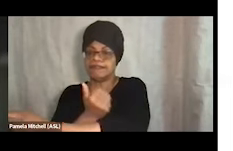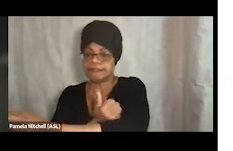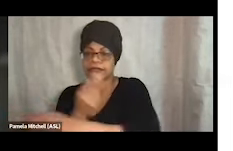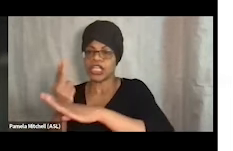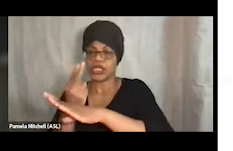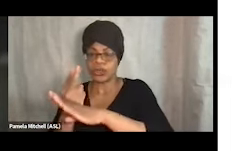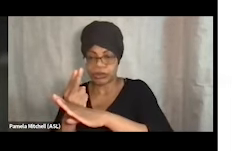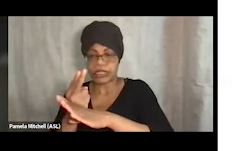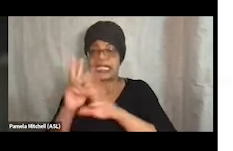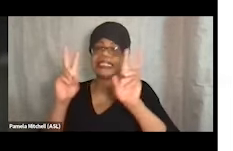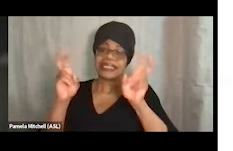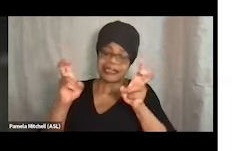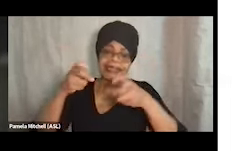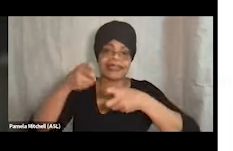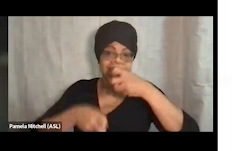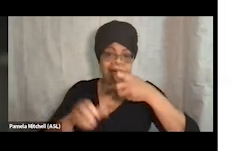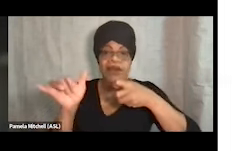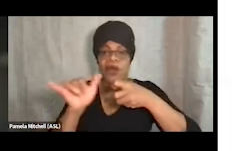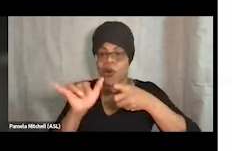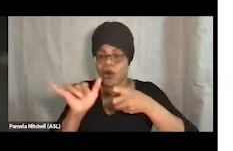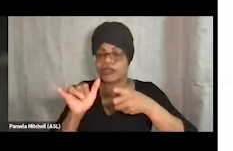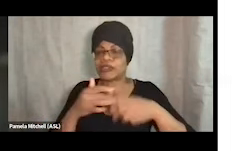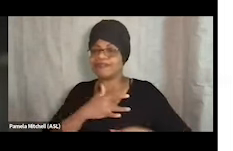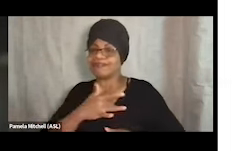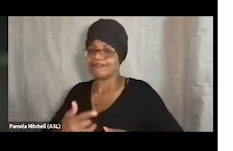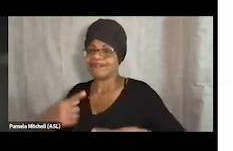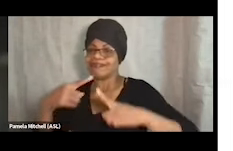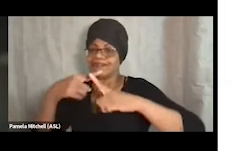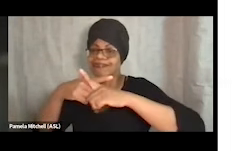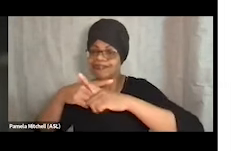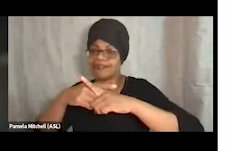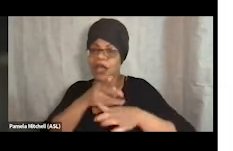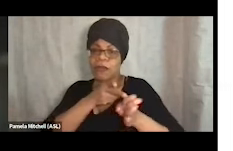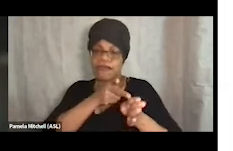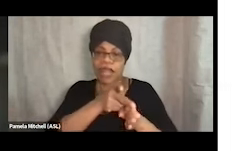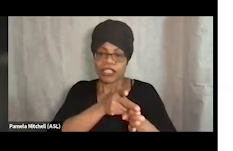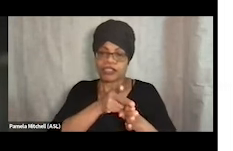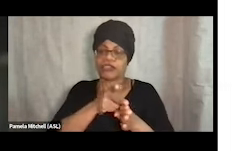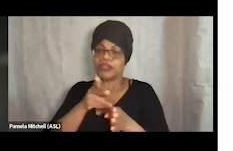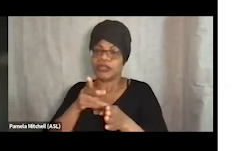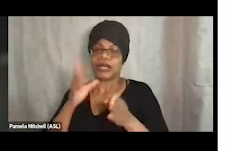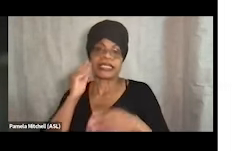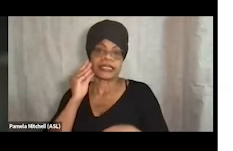they can often intersect with our personal and professional experiences. And so we are gonna talk about substance use